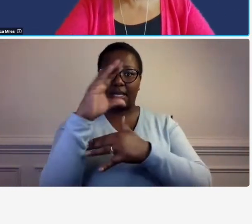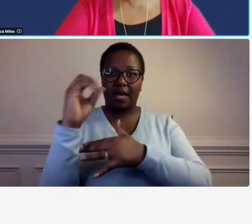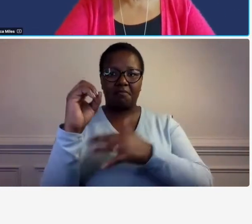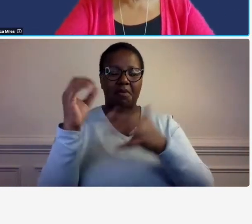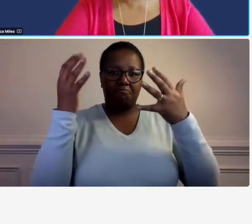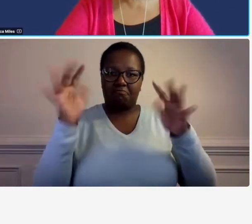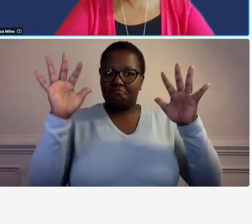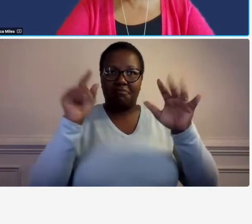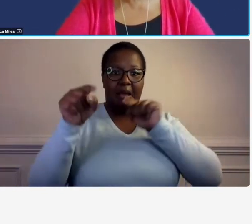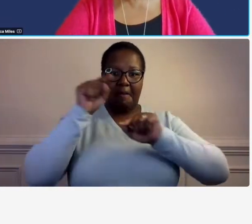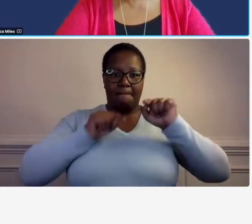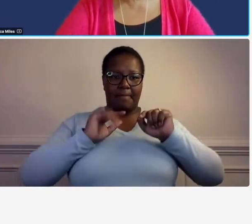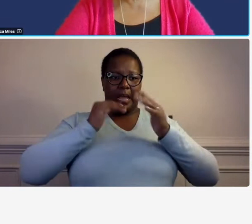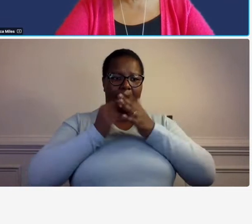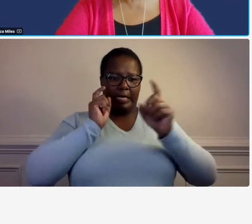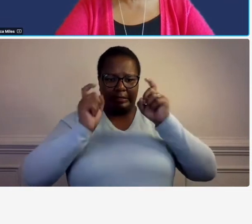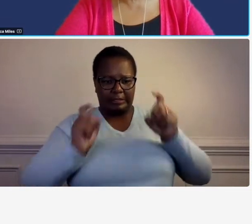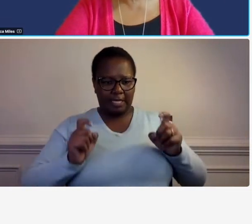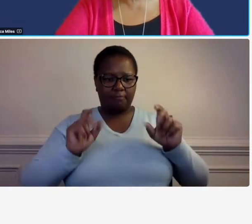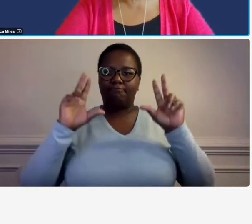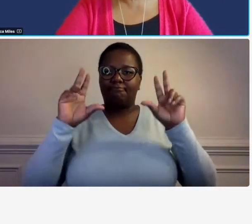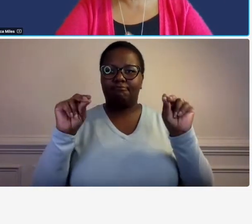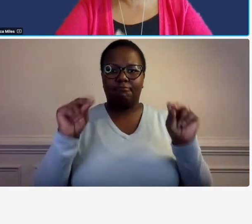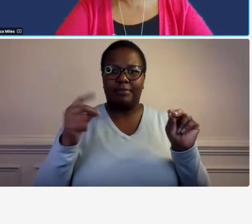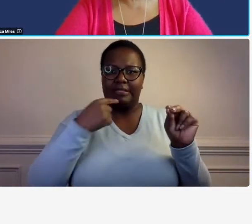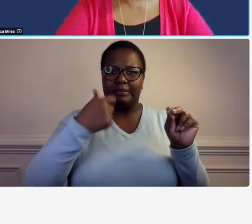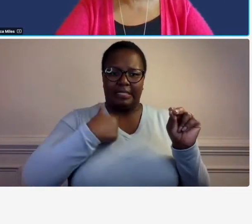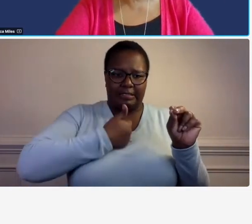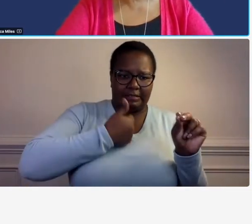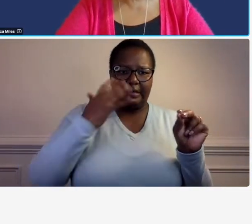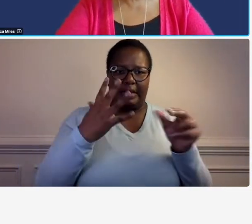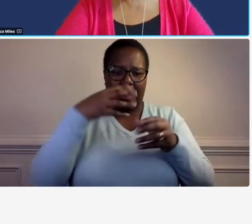backwards you can't start presenting self-prepared or you know in-house prepared schedules